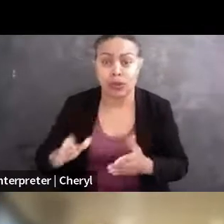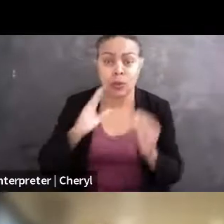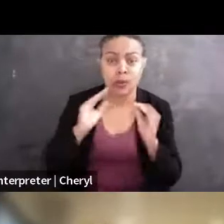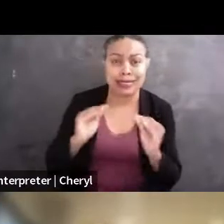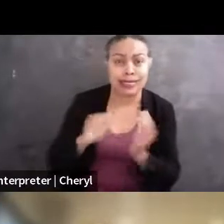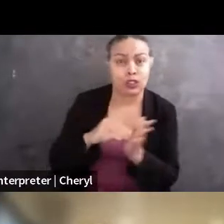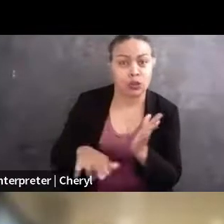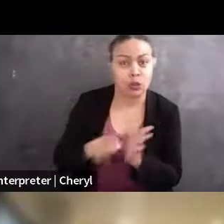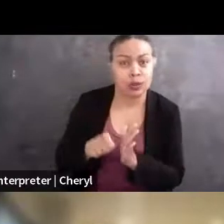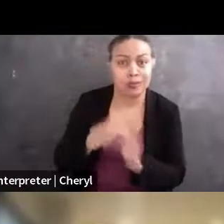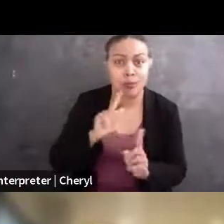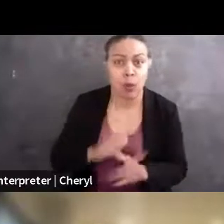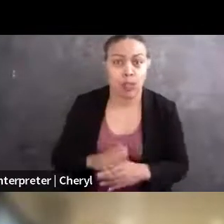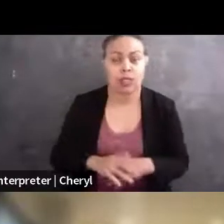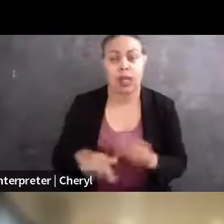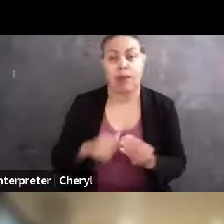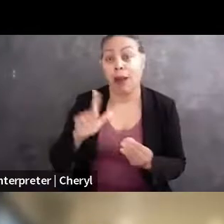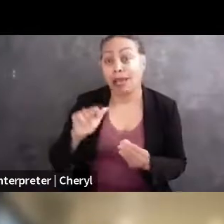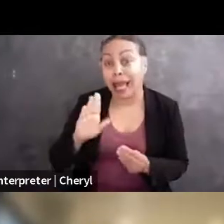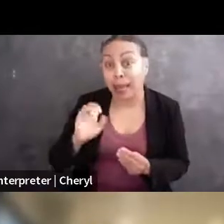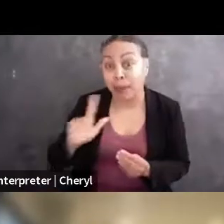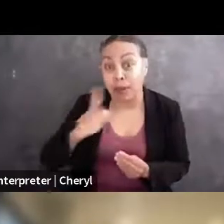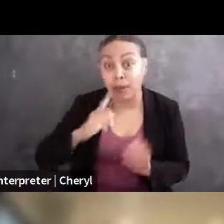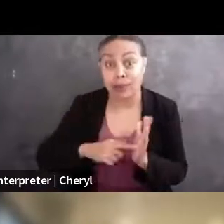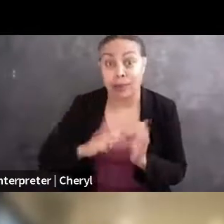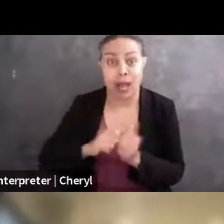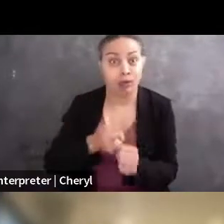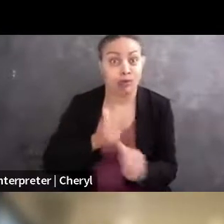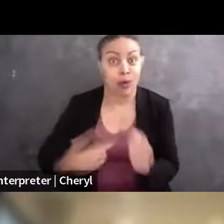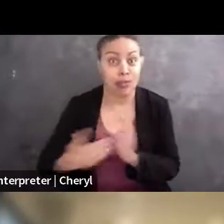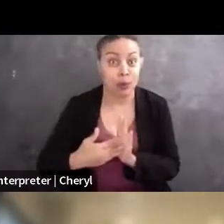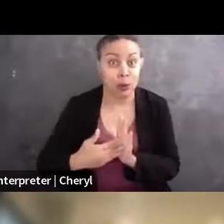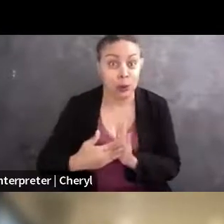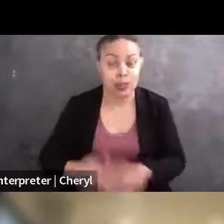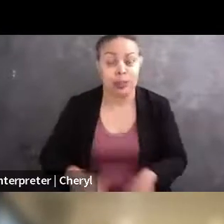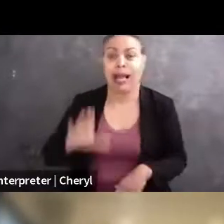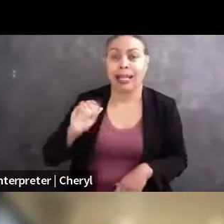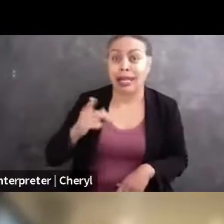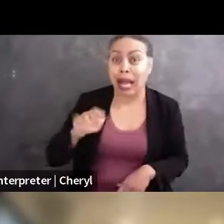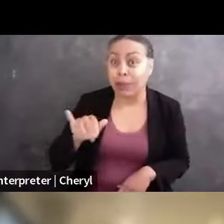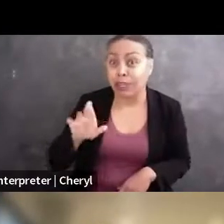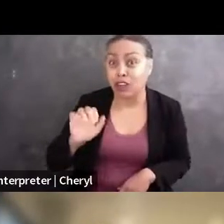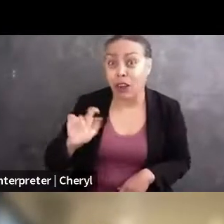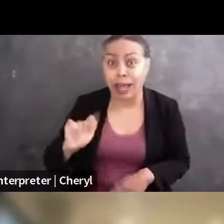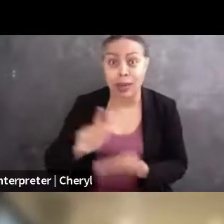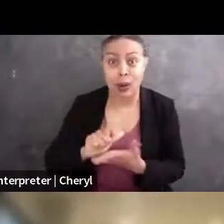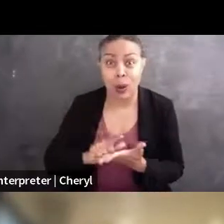on things like libel, so how not to get sued, copyright law, how to use open records laws in their reporting.